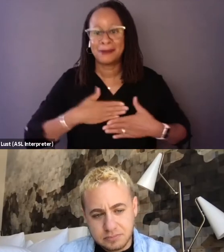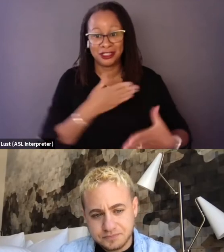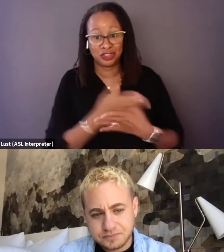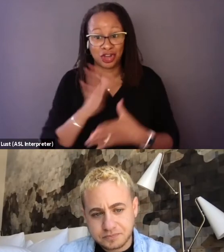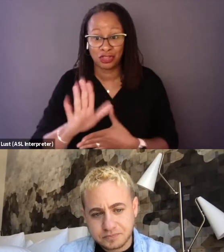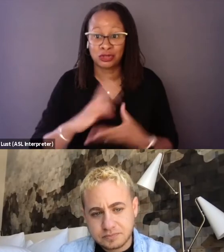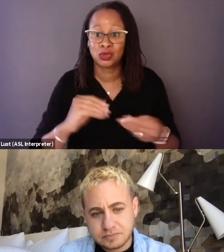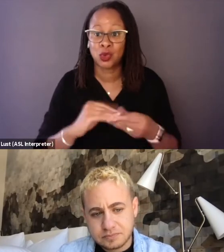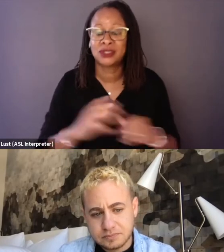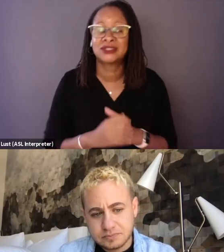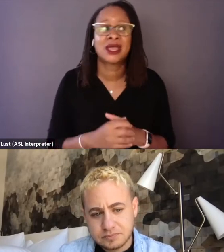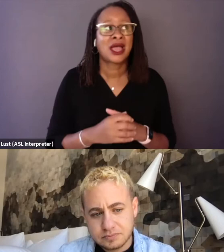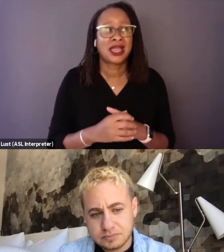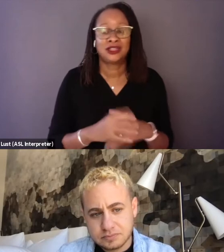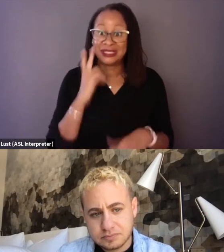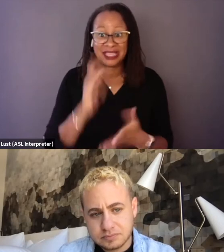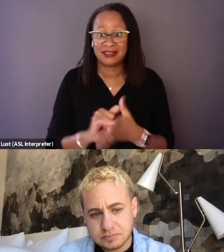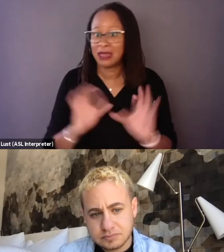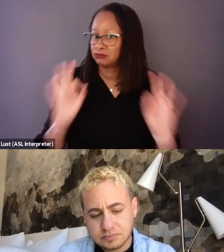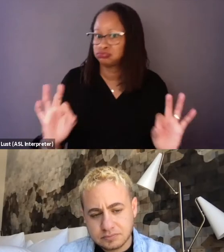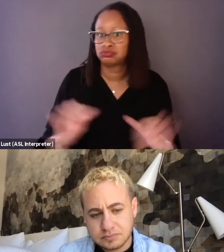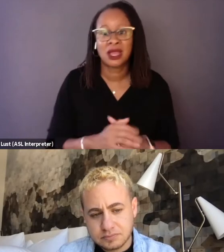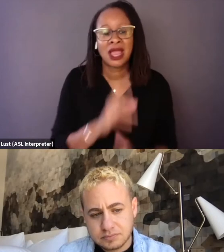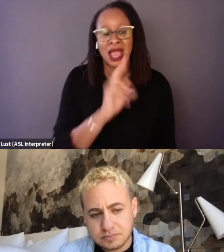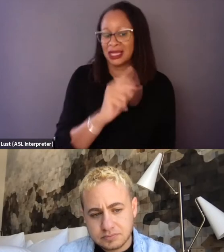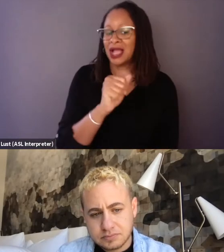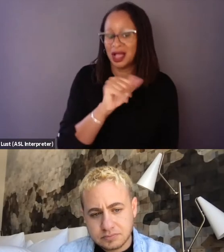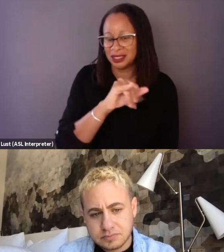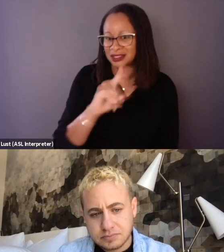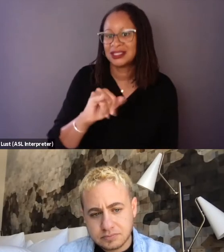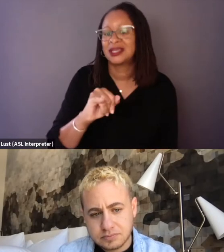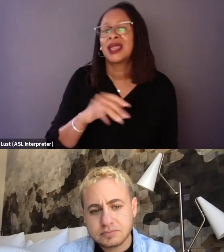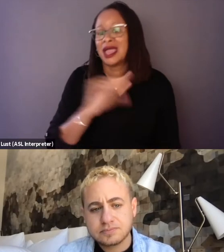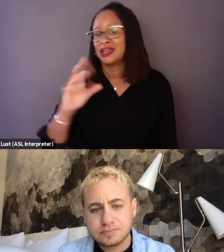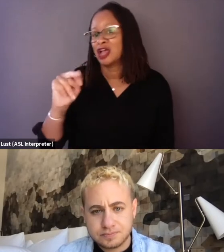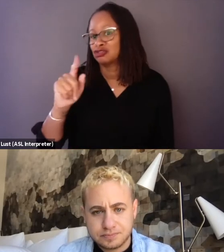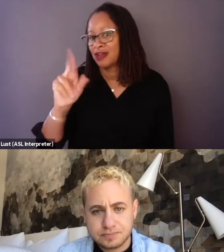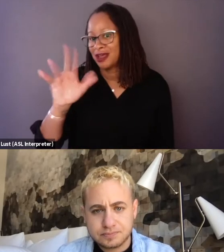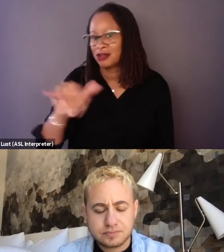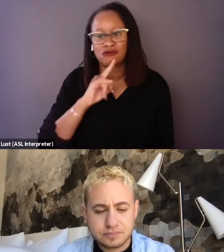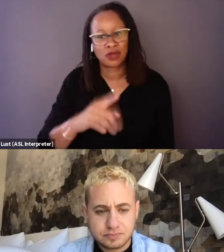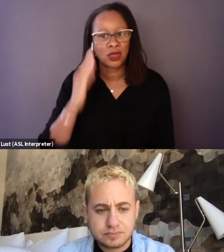But I think Ngozi and Andraya were really aware from the beginning that this was actually the goal